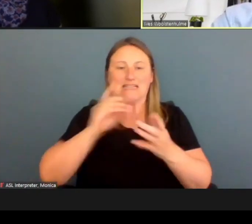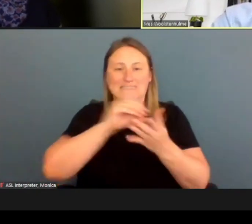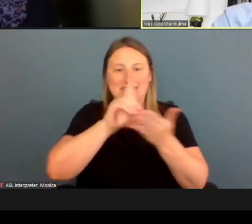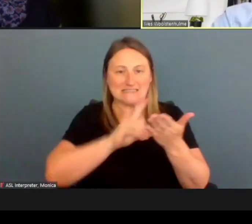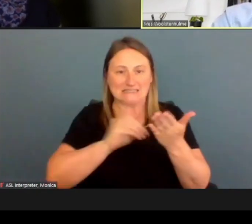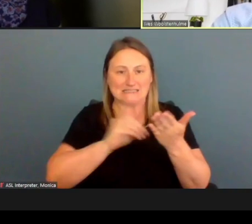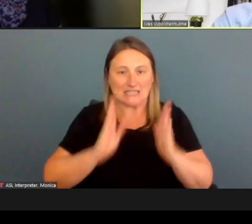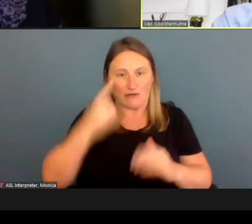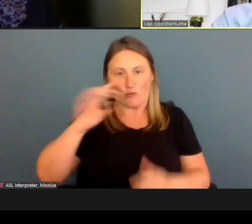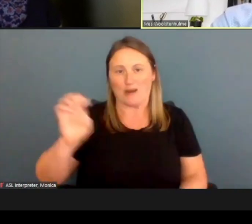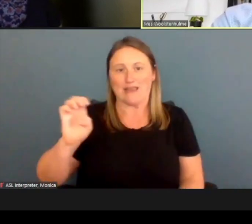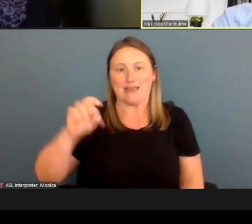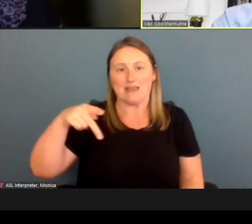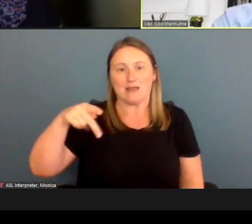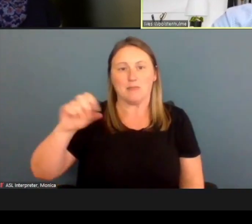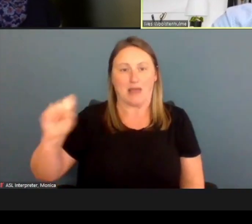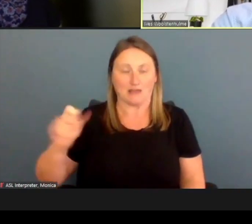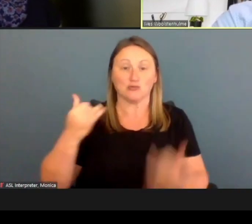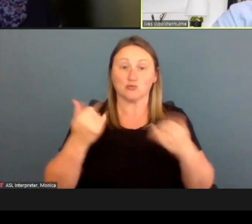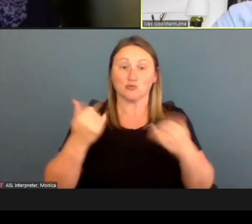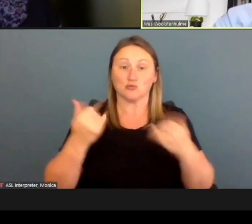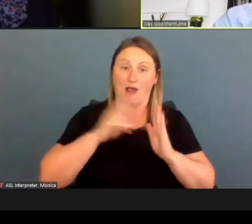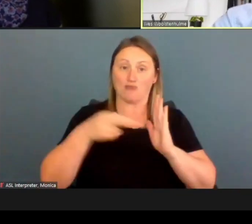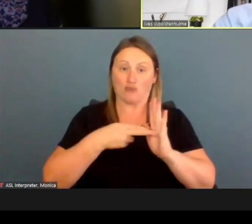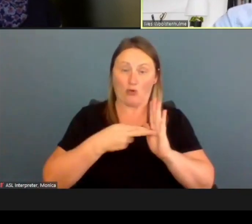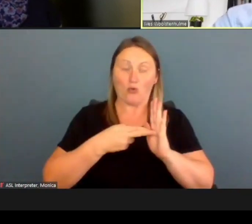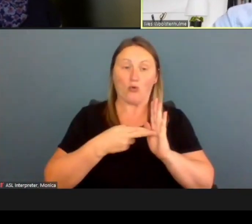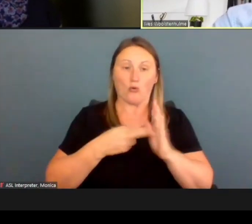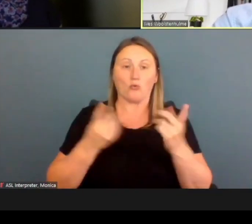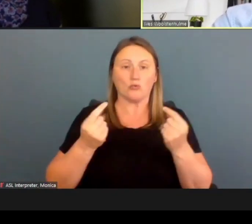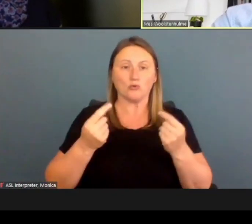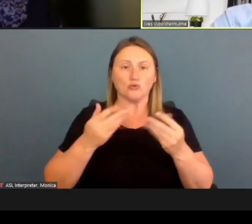And today my role will be able to walk through several areas